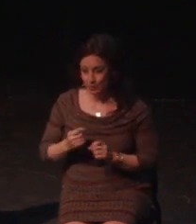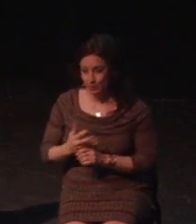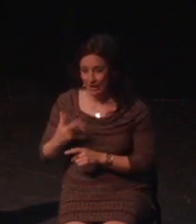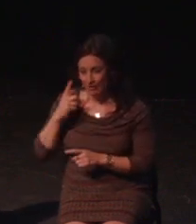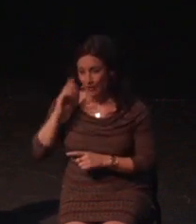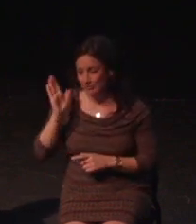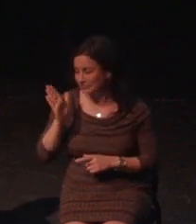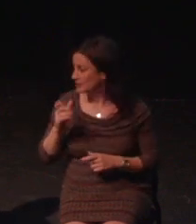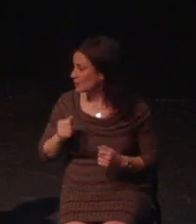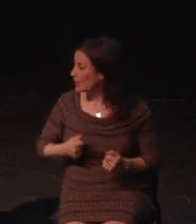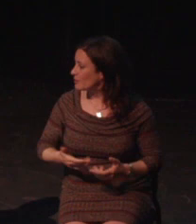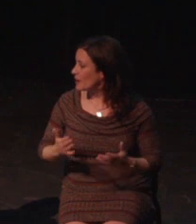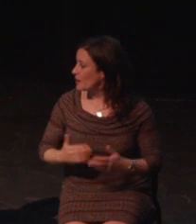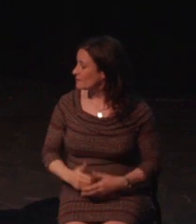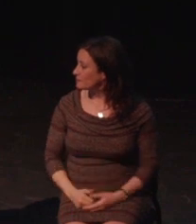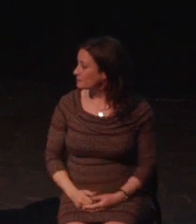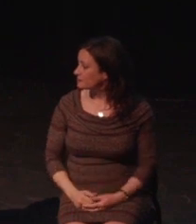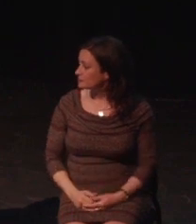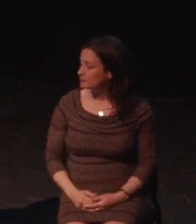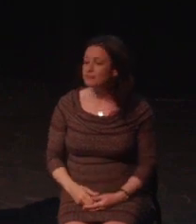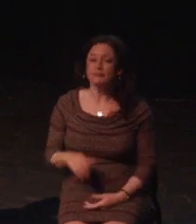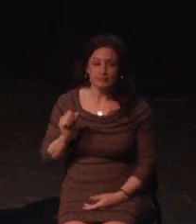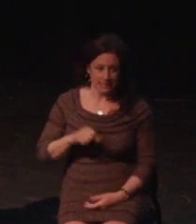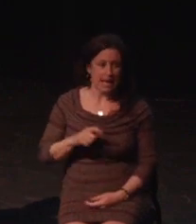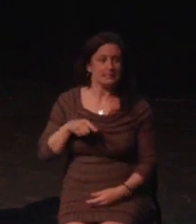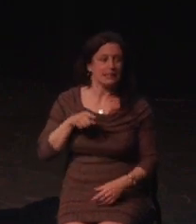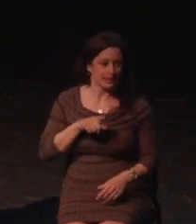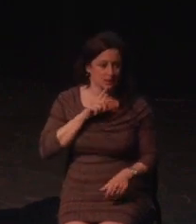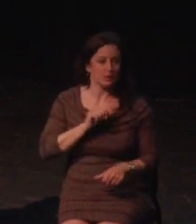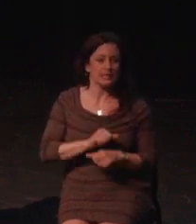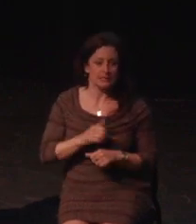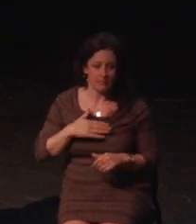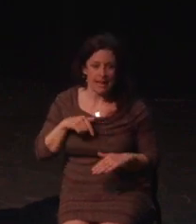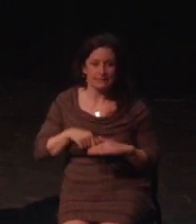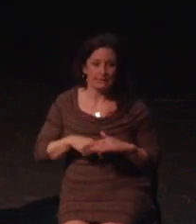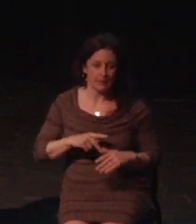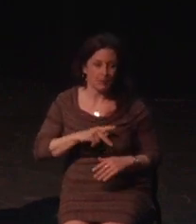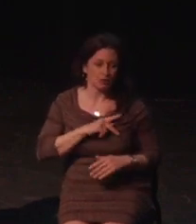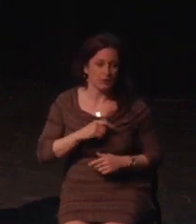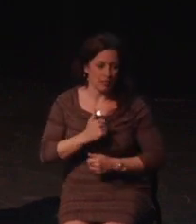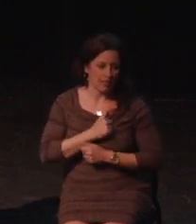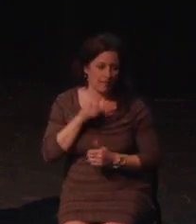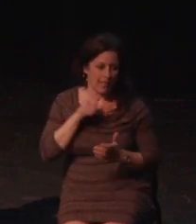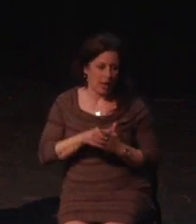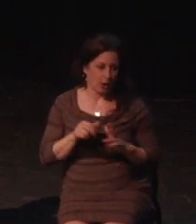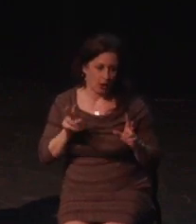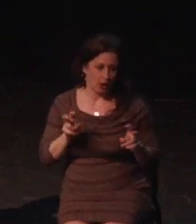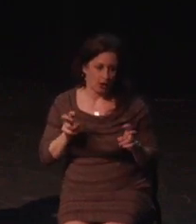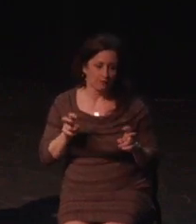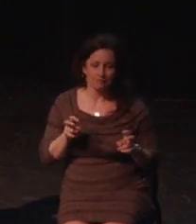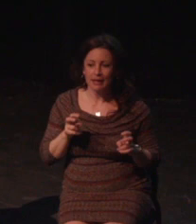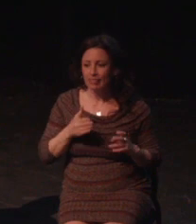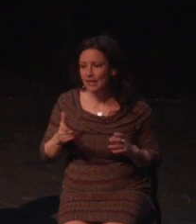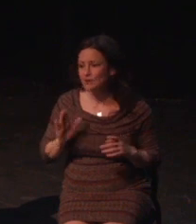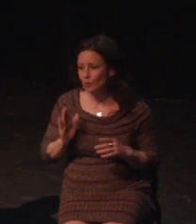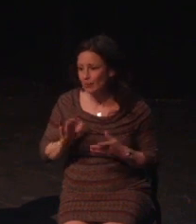I'm on a panel on Wednesday with Tara, Ian, and Jason, and also David, who I think is that way.